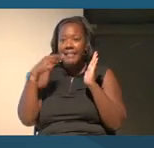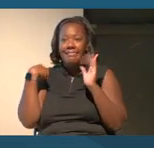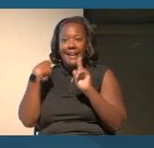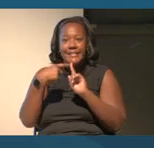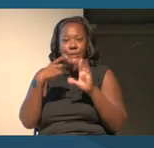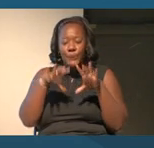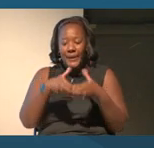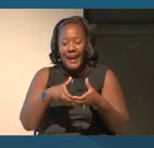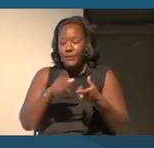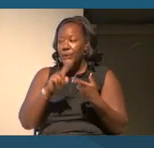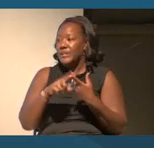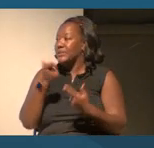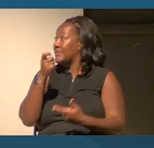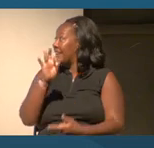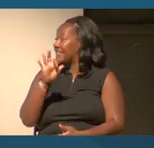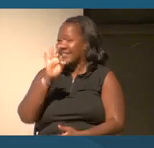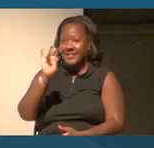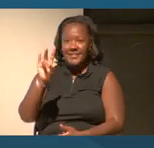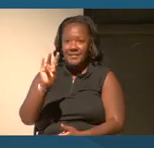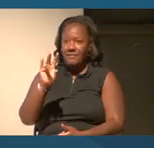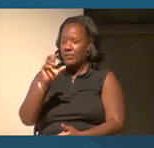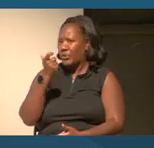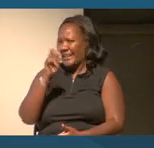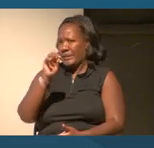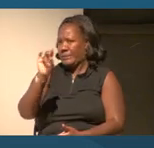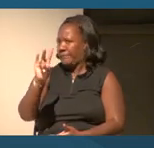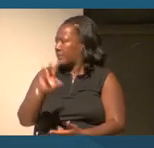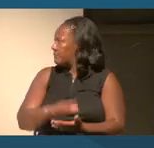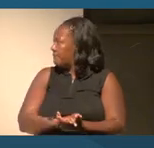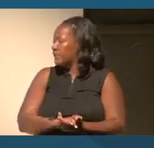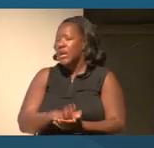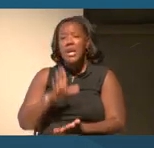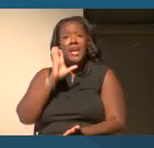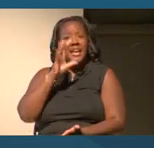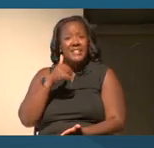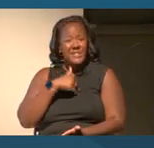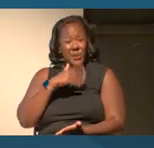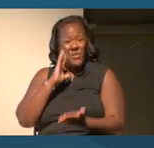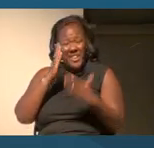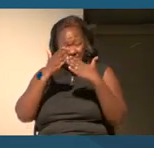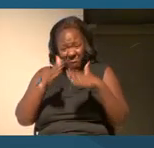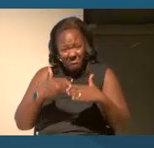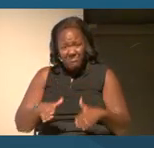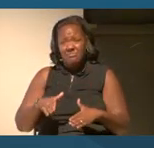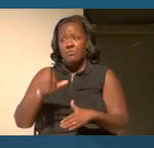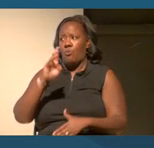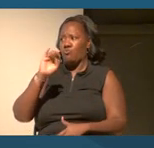Nither court ruling dismantled racial segregation.